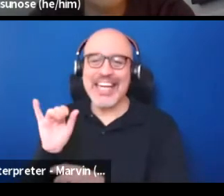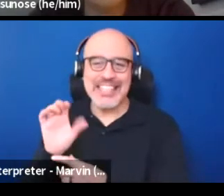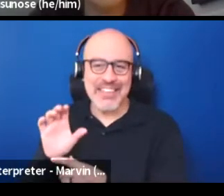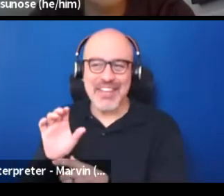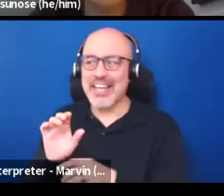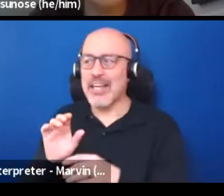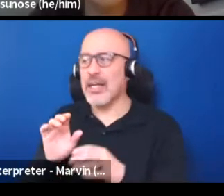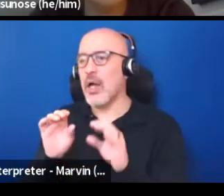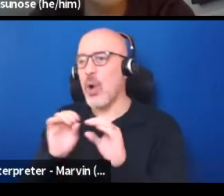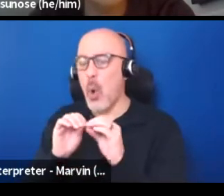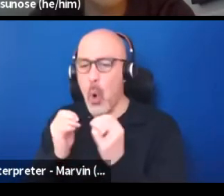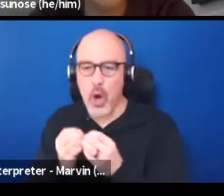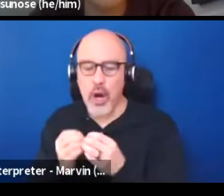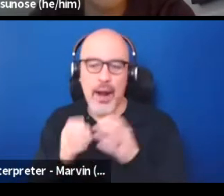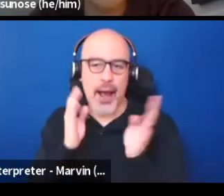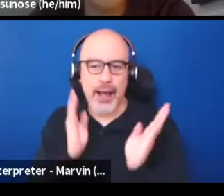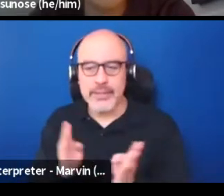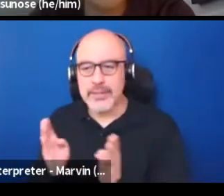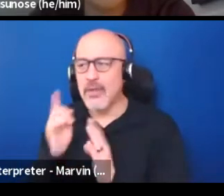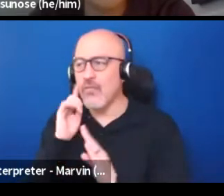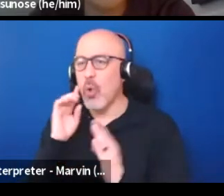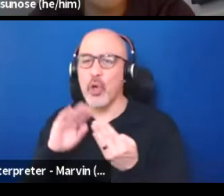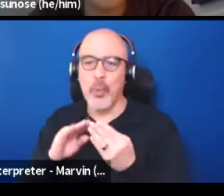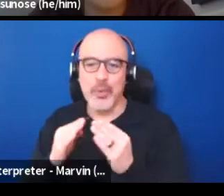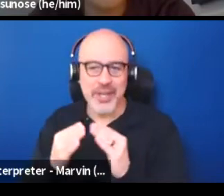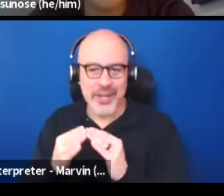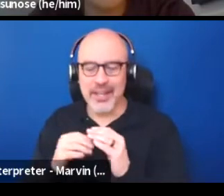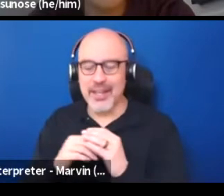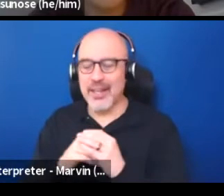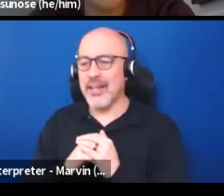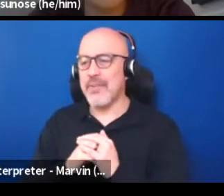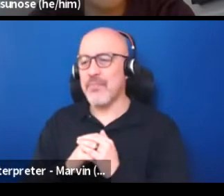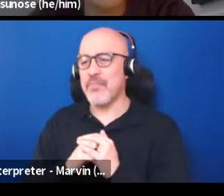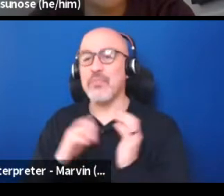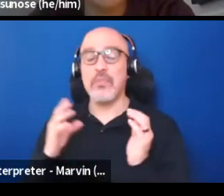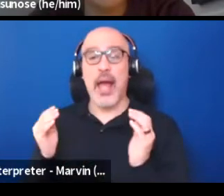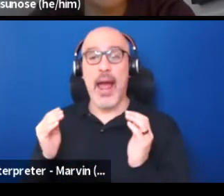in the way in which our businesses function